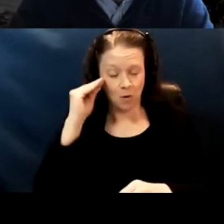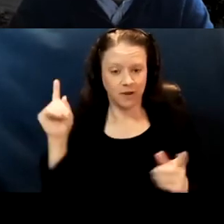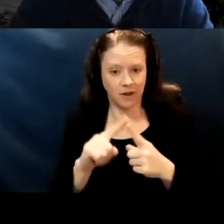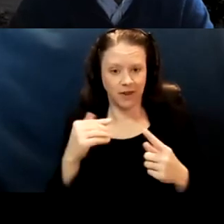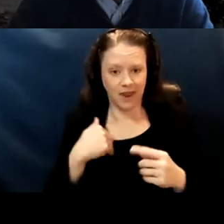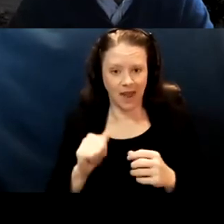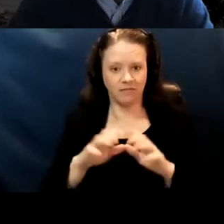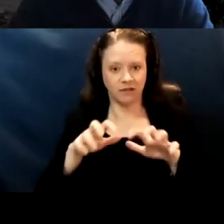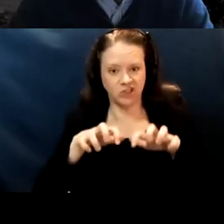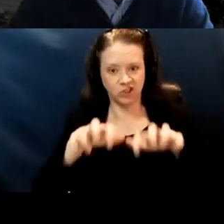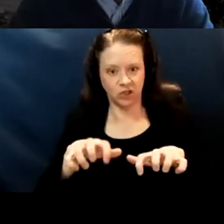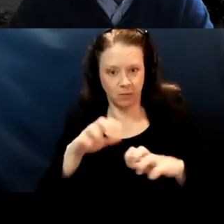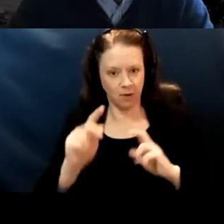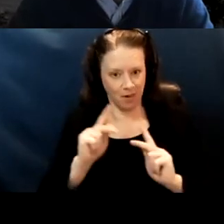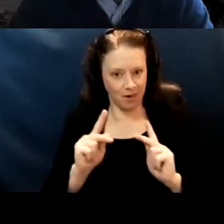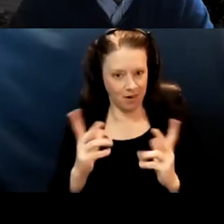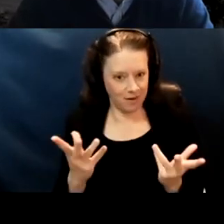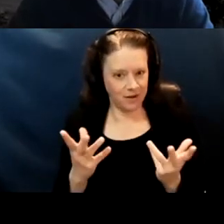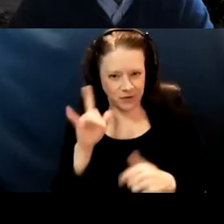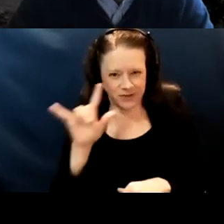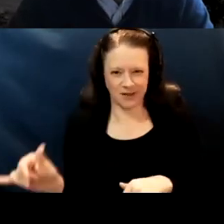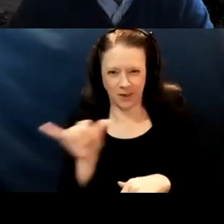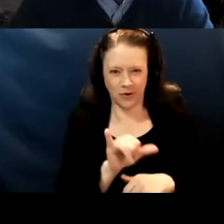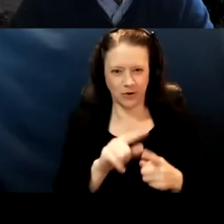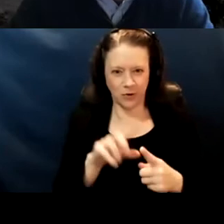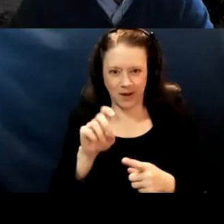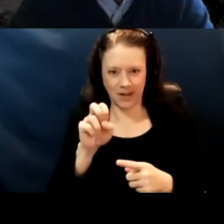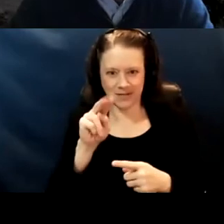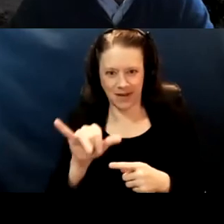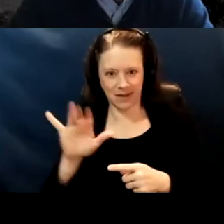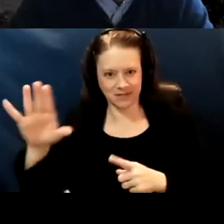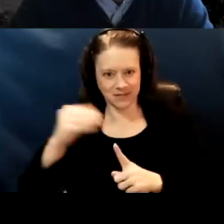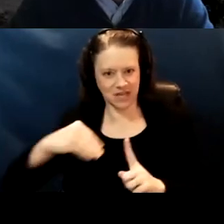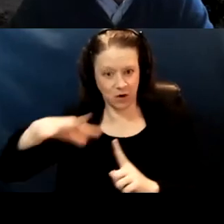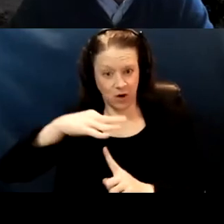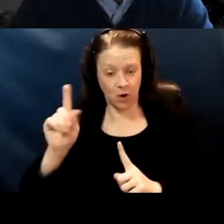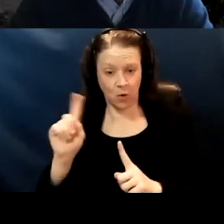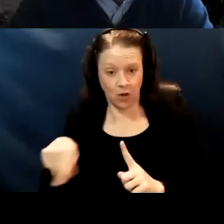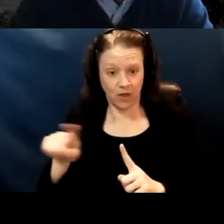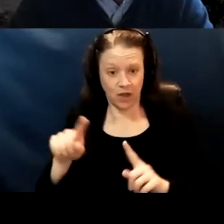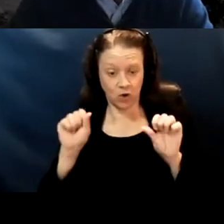So it's kind of similar to Denny's, you know scenario where they could vaccinate the older person